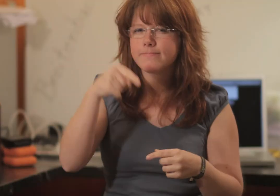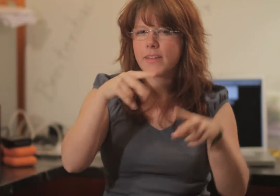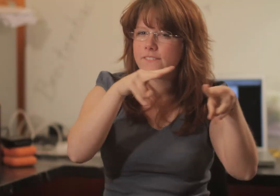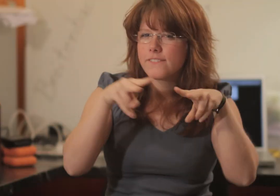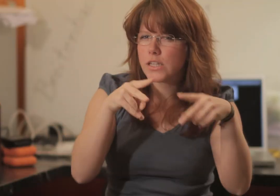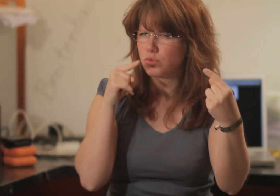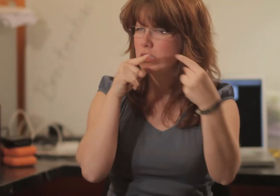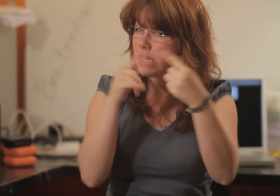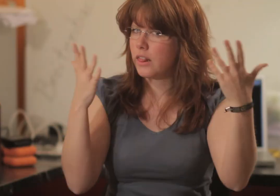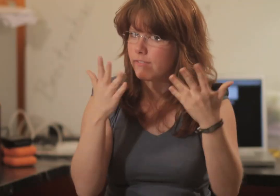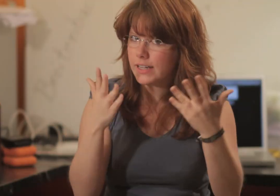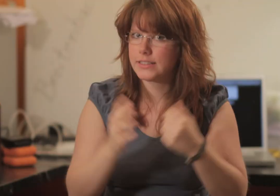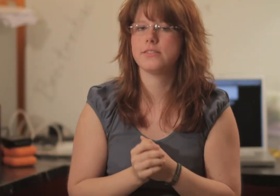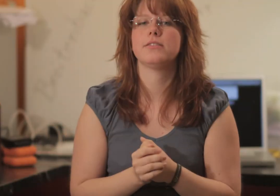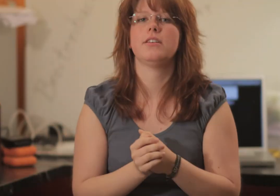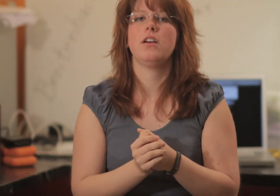What is the aim of the music video?